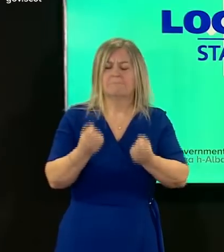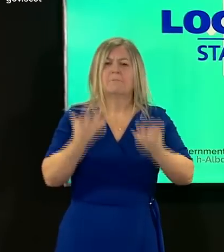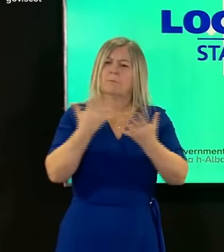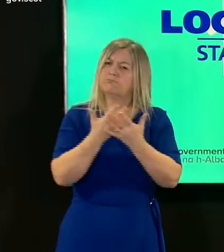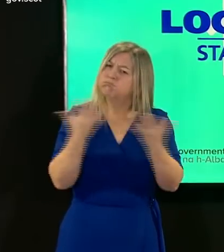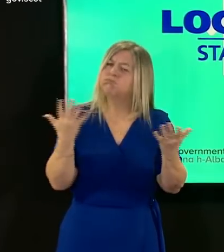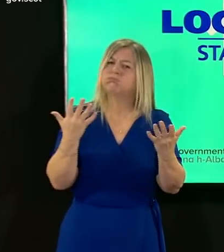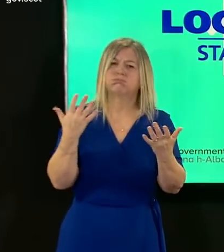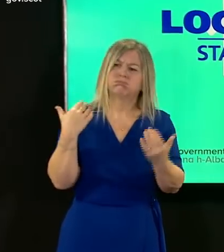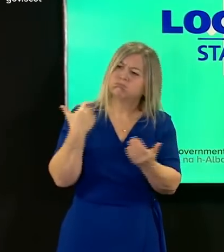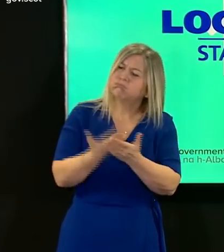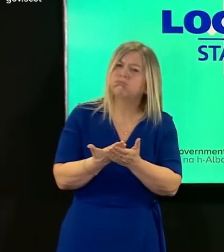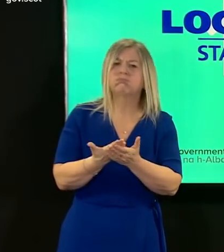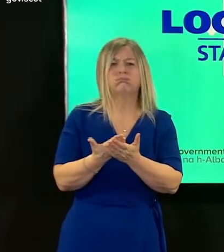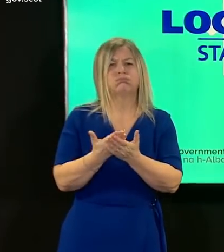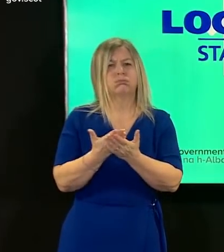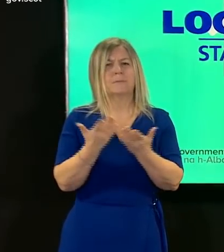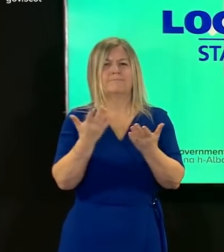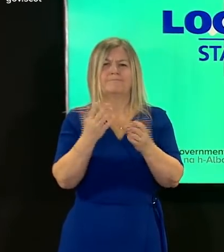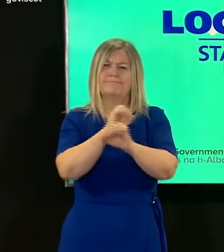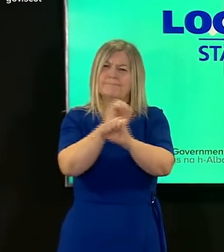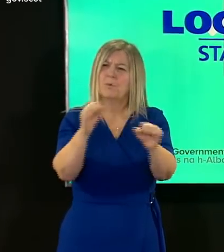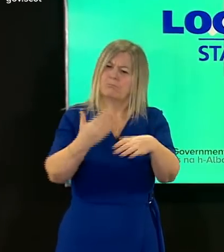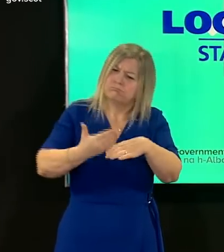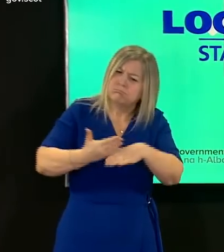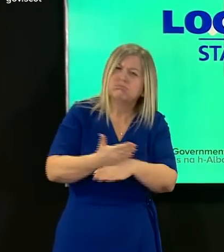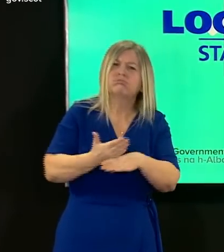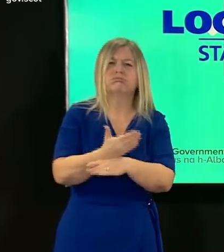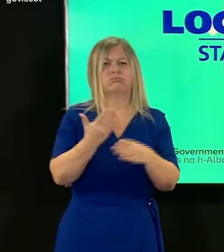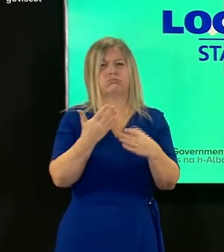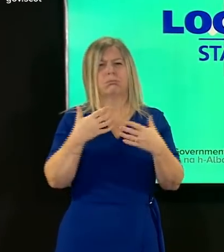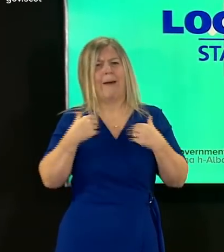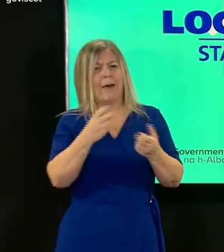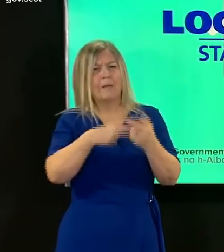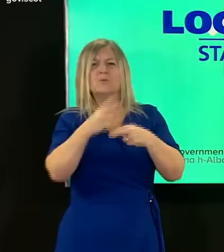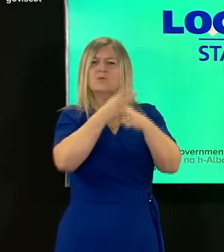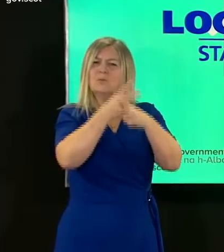and for the tireless unrelenting work of our health and social care staff